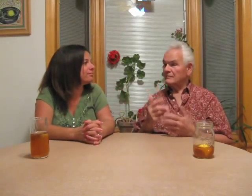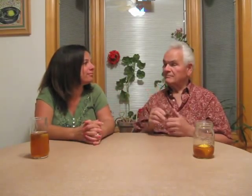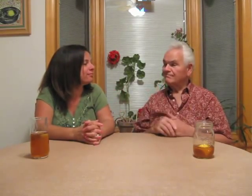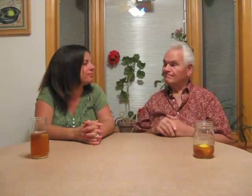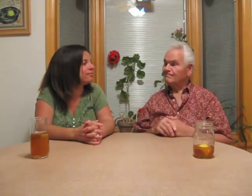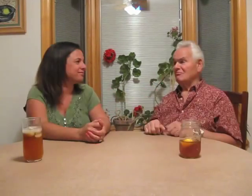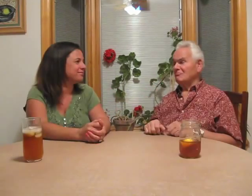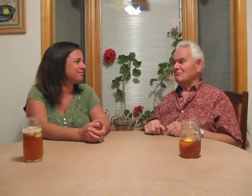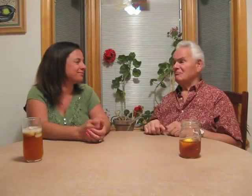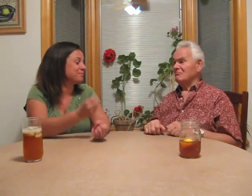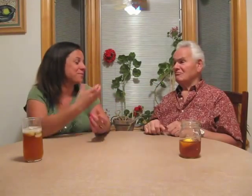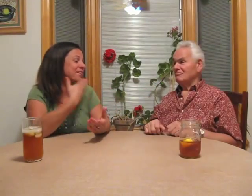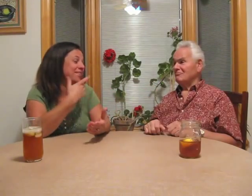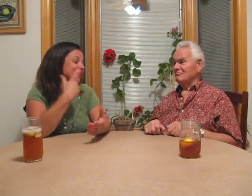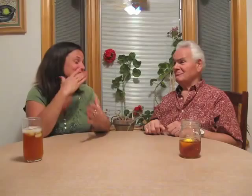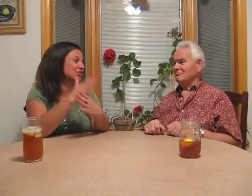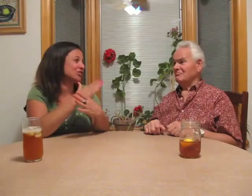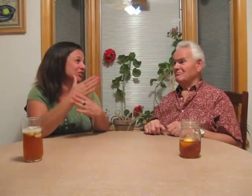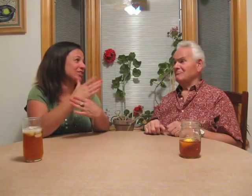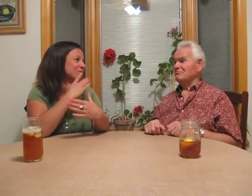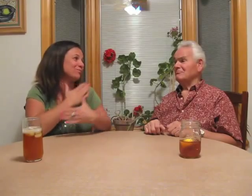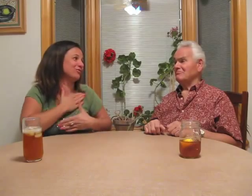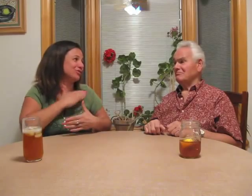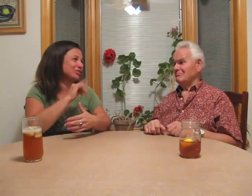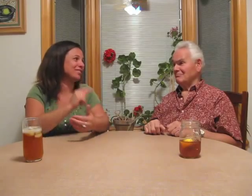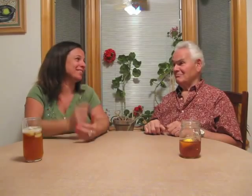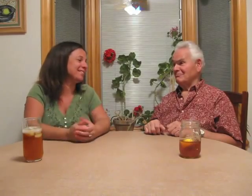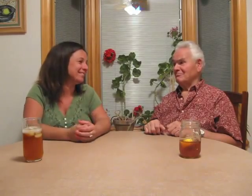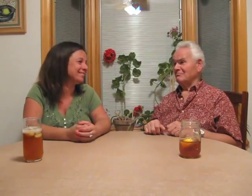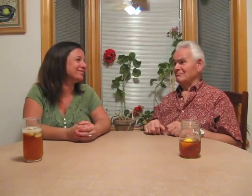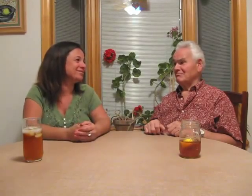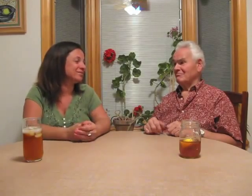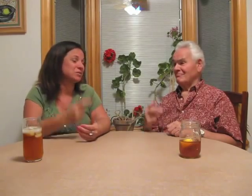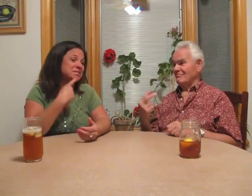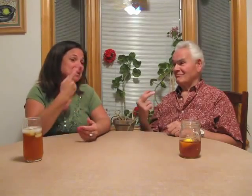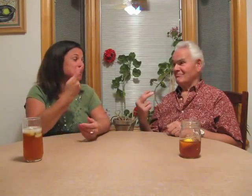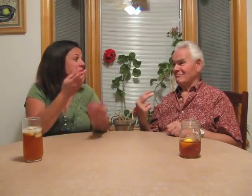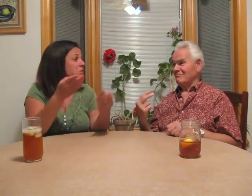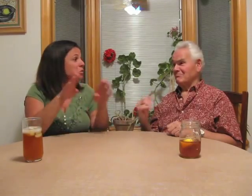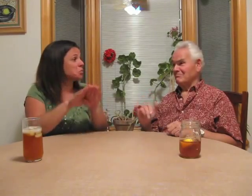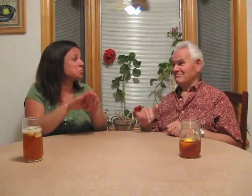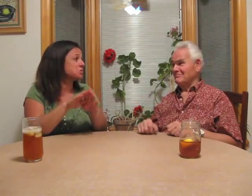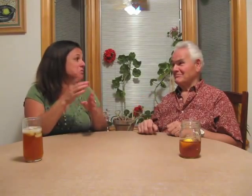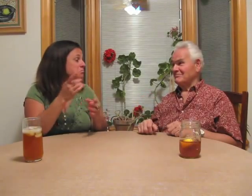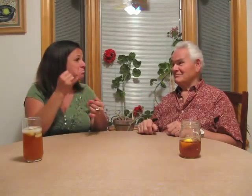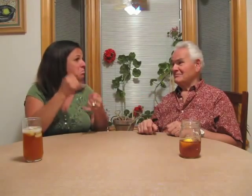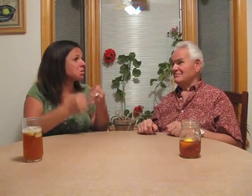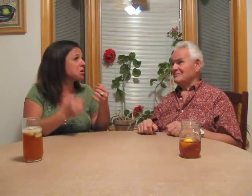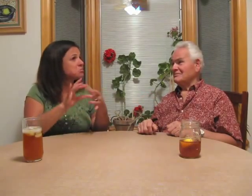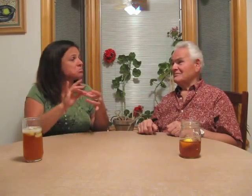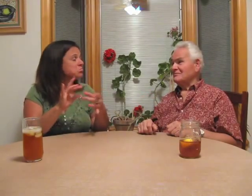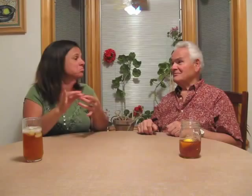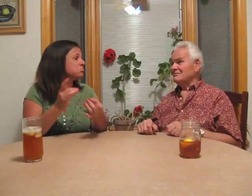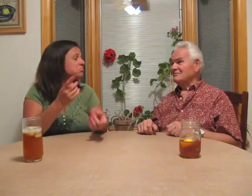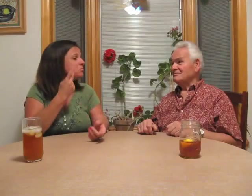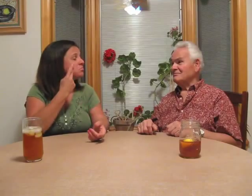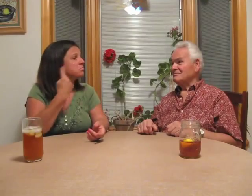Really sad. Many thanks for sharing. I appreciate it. Would you like to close with your most memorable moment?